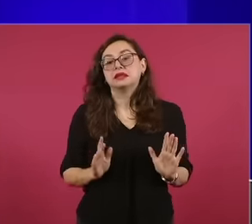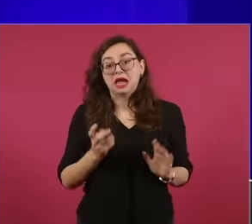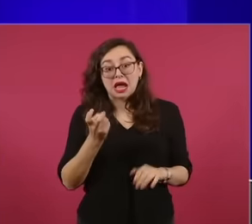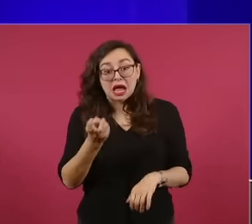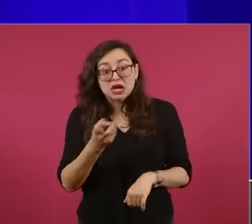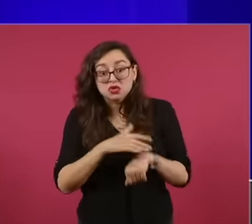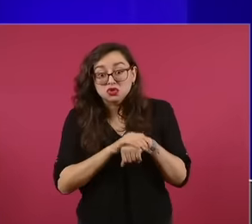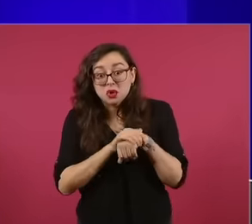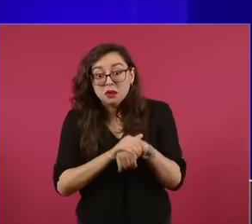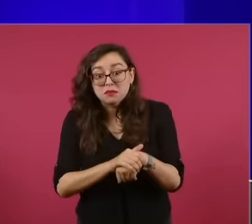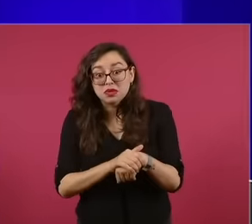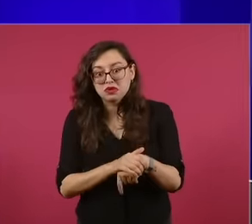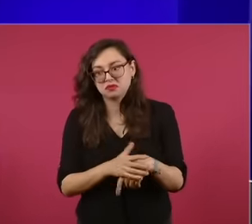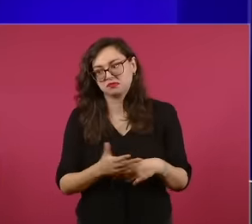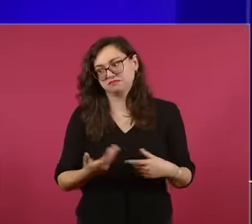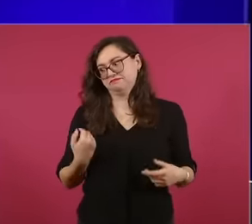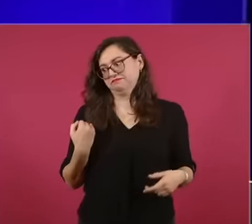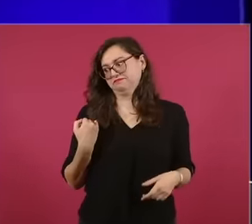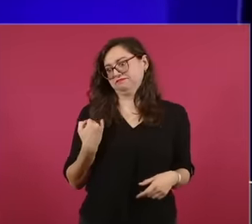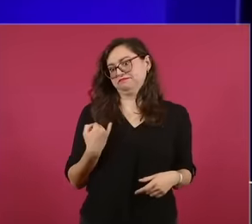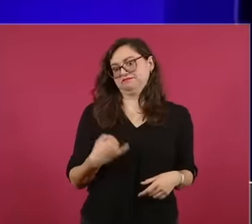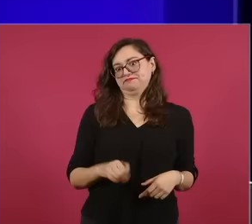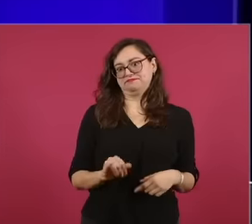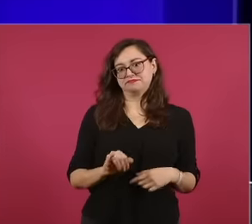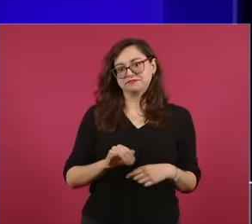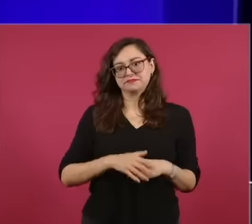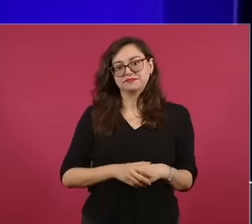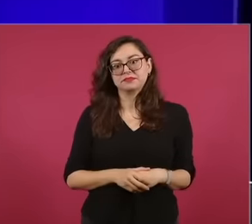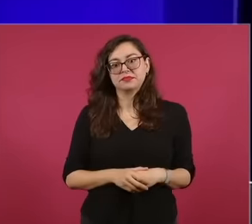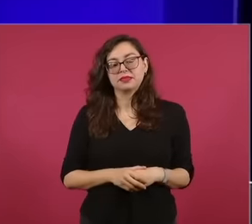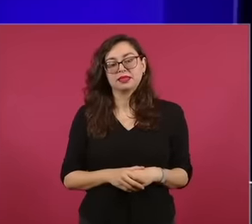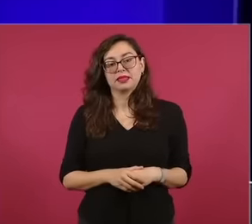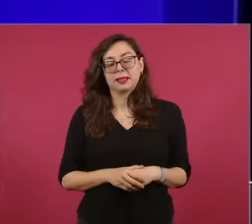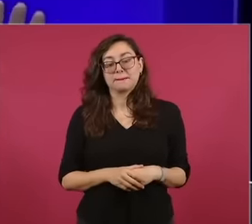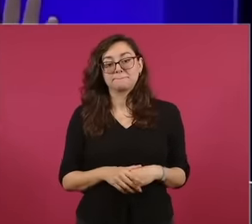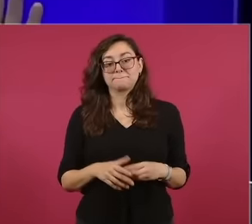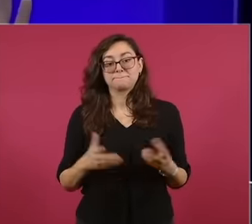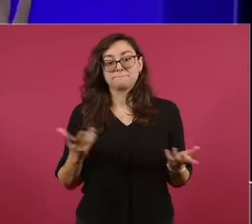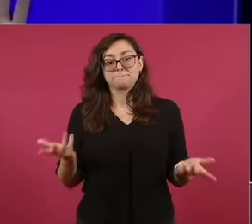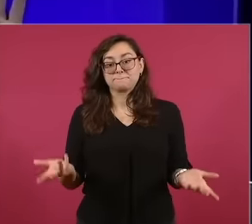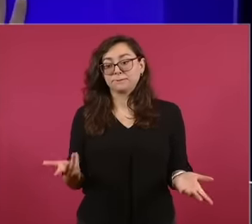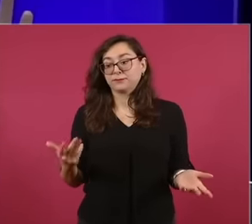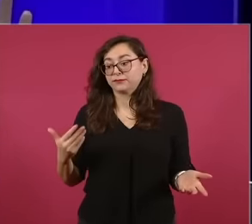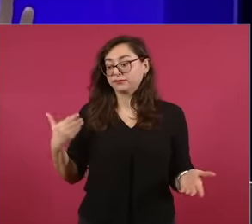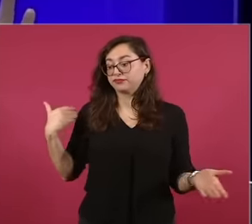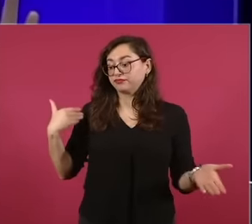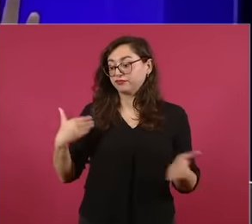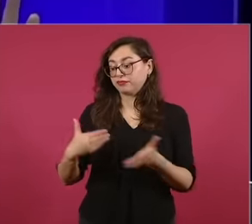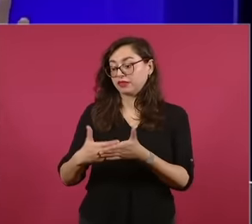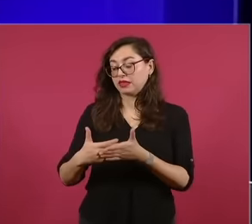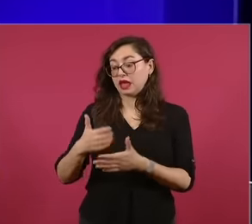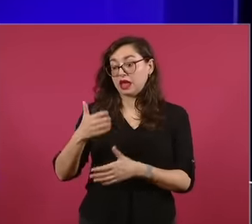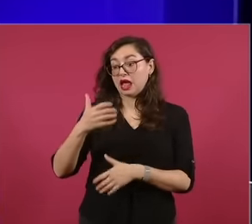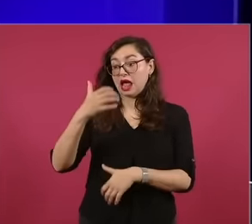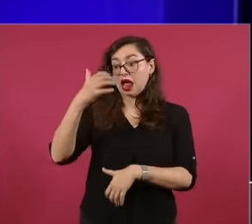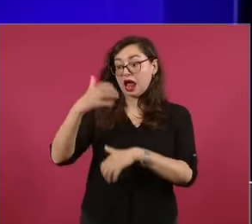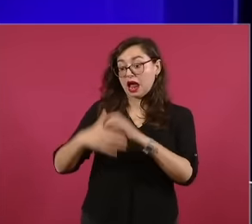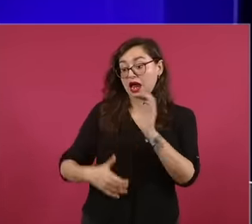what kind of friendship and ends your six-year term and I leave with doubt Because I still don't know who